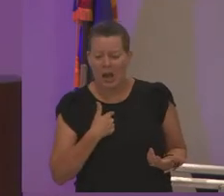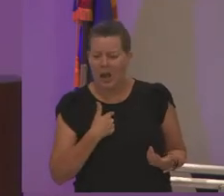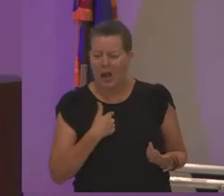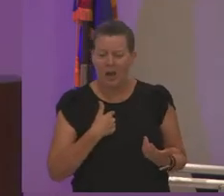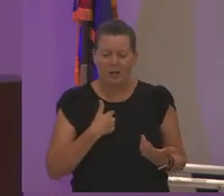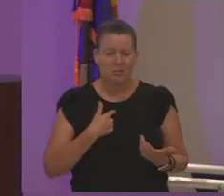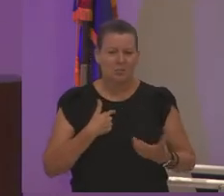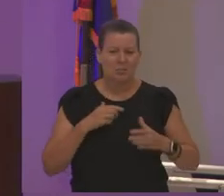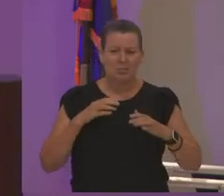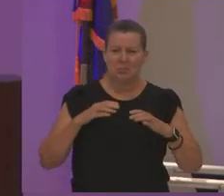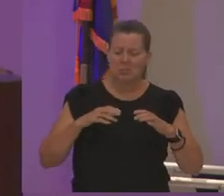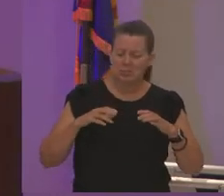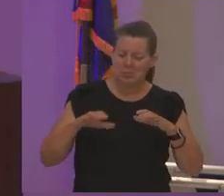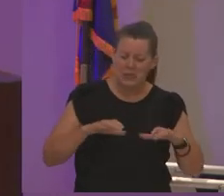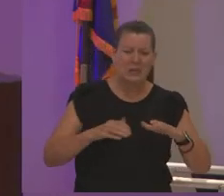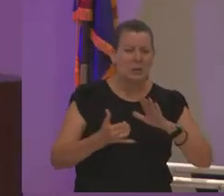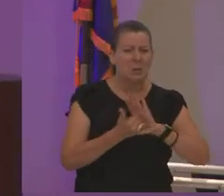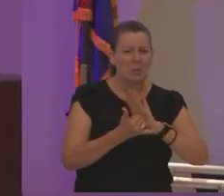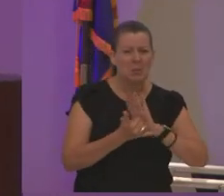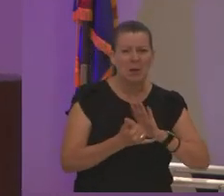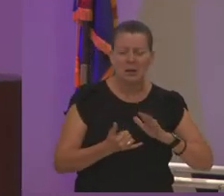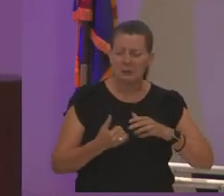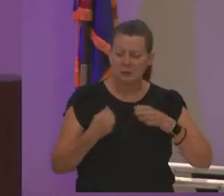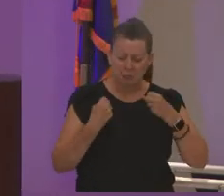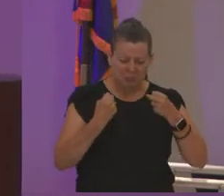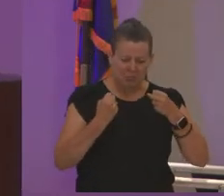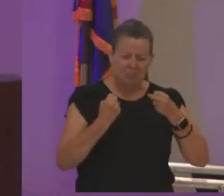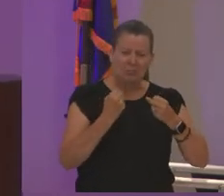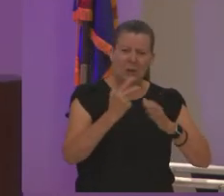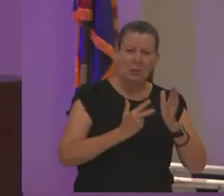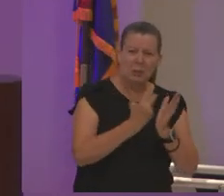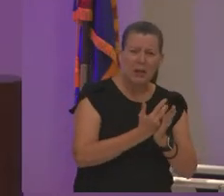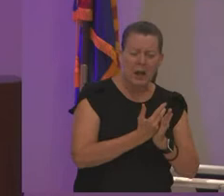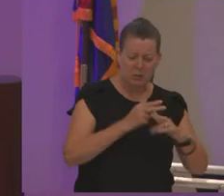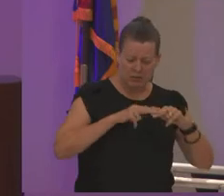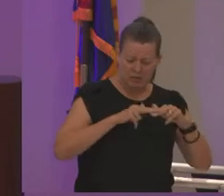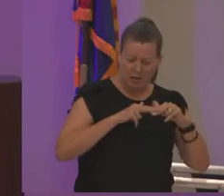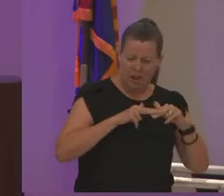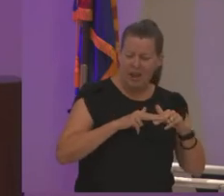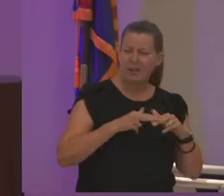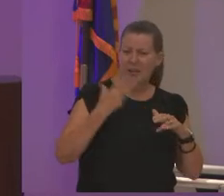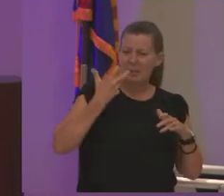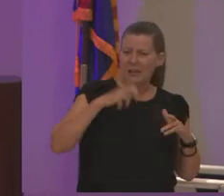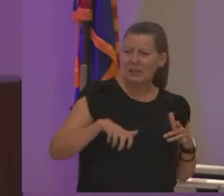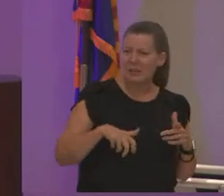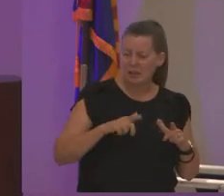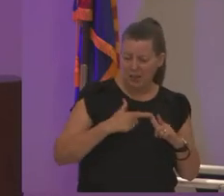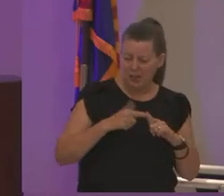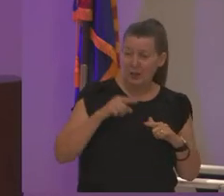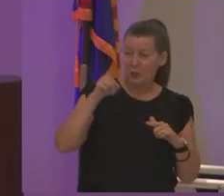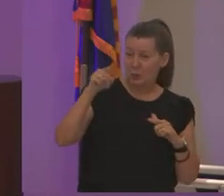i had just sat in traffic in the heat and you all you could say to me was you're late